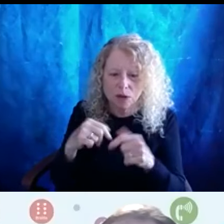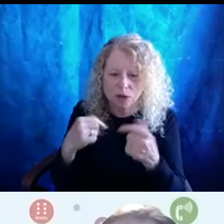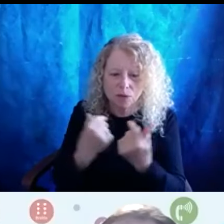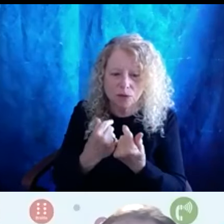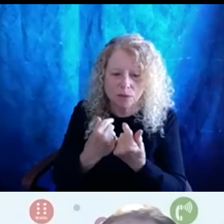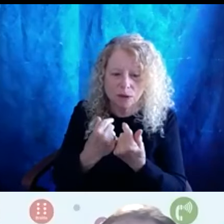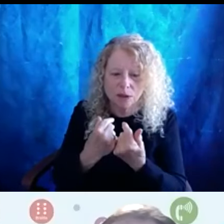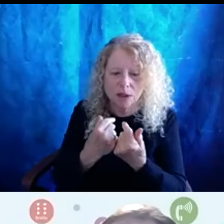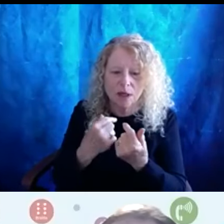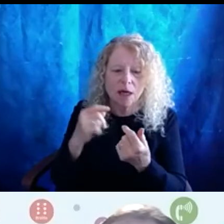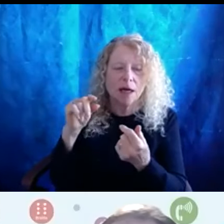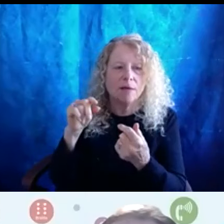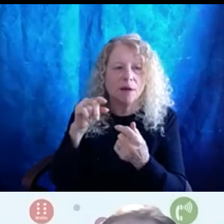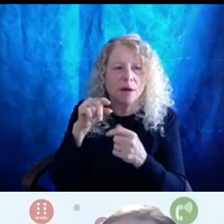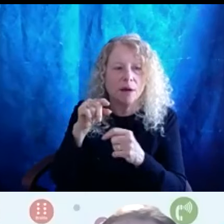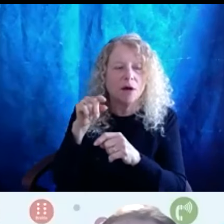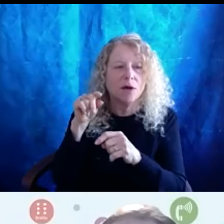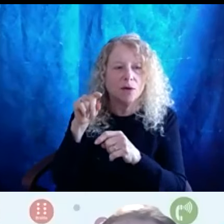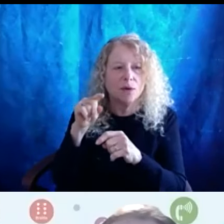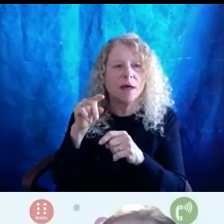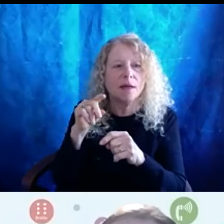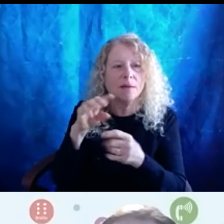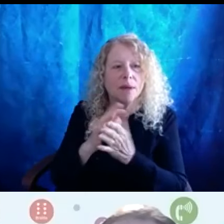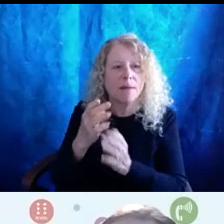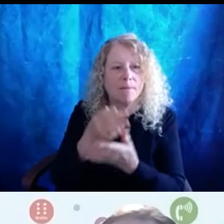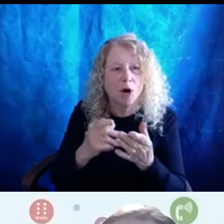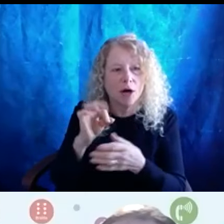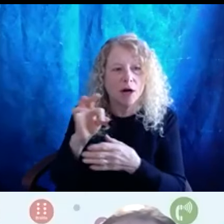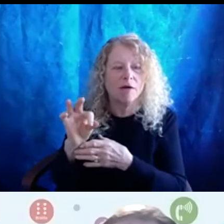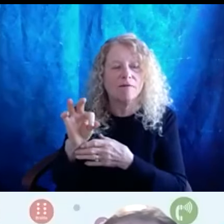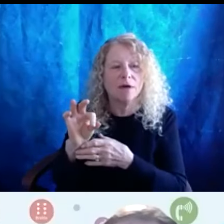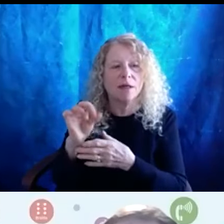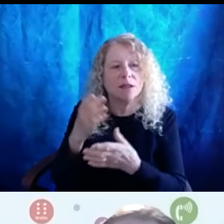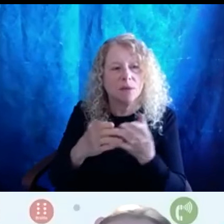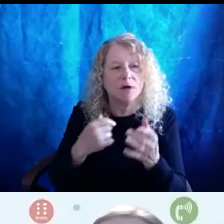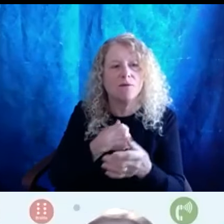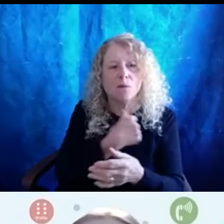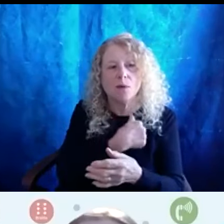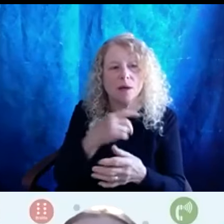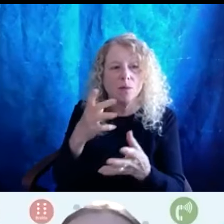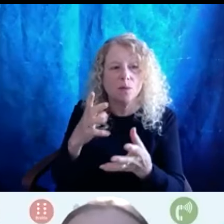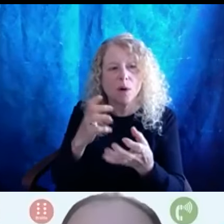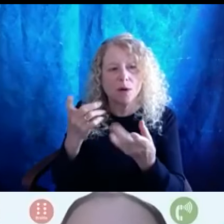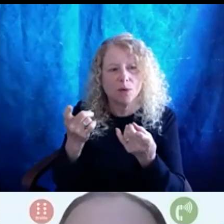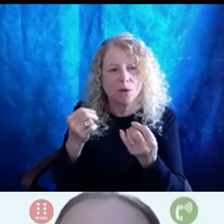So there's that's part of like really what we want to do right in this conversation today, which is wrapping up quickly is really